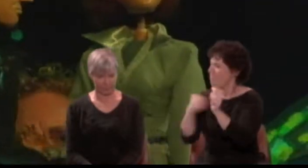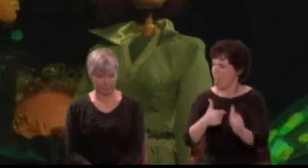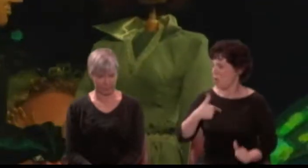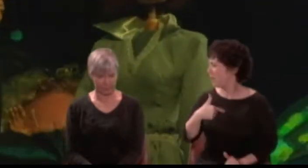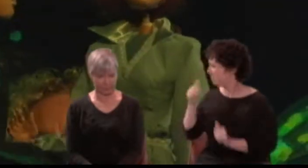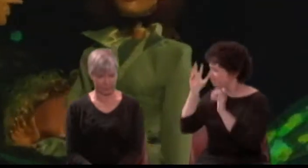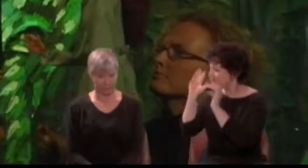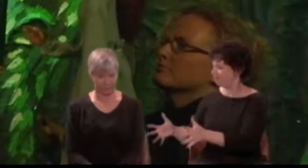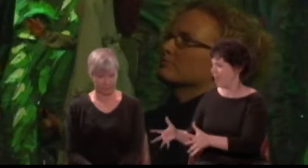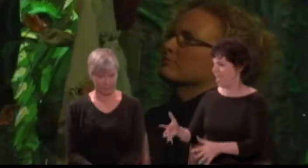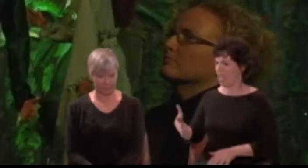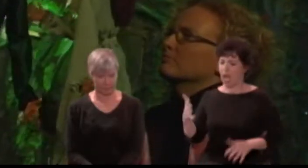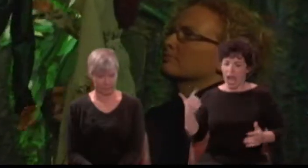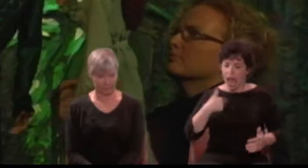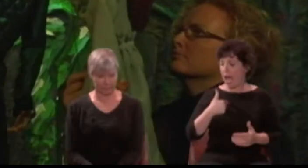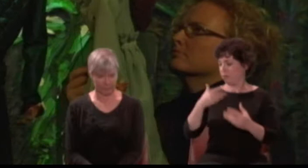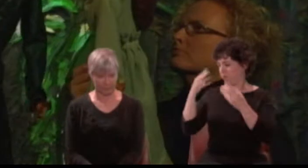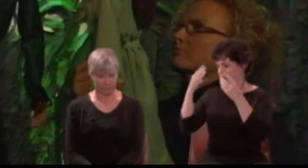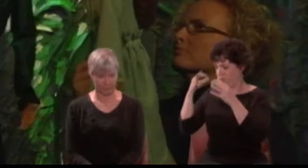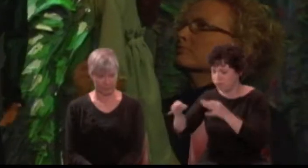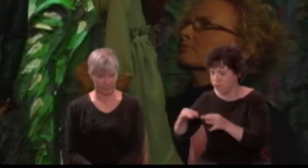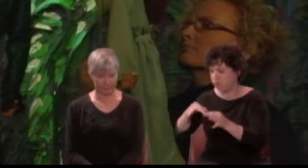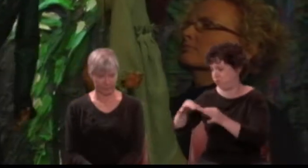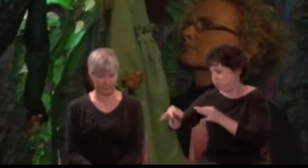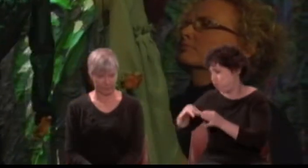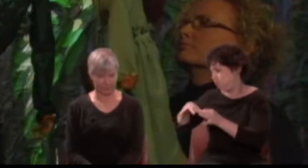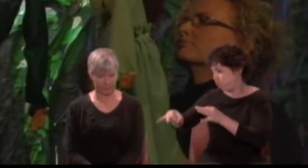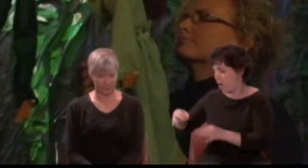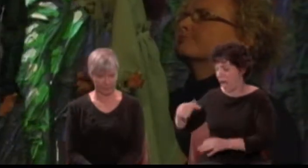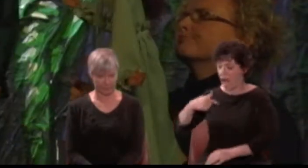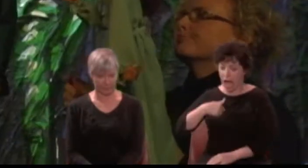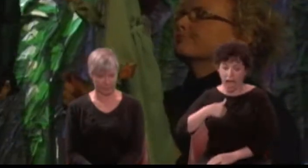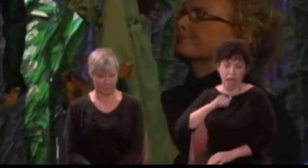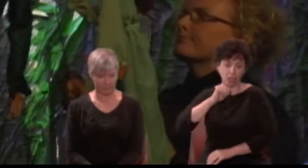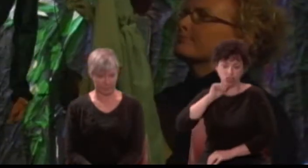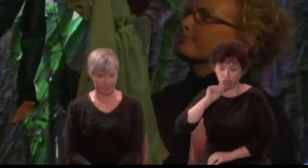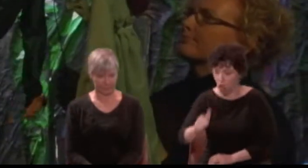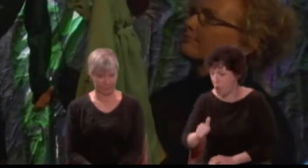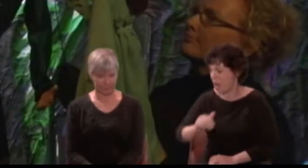Do I not in plainest truth tell you I do not nor cannot love you?